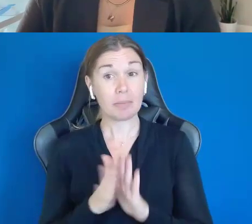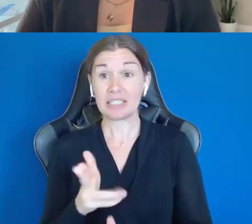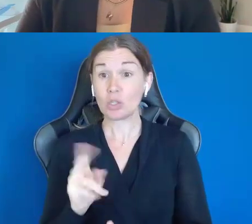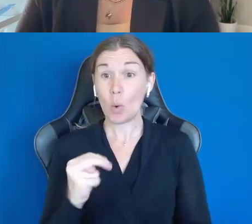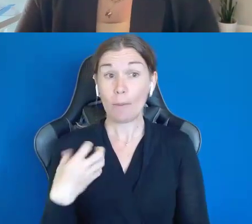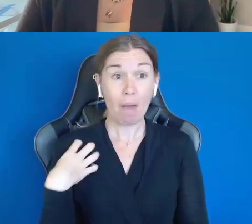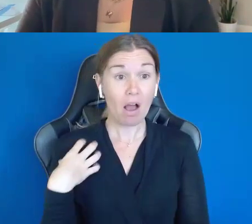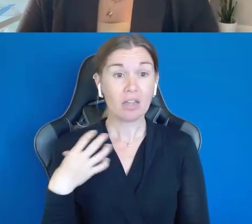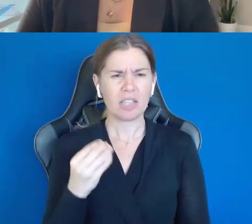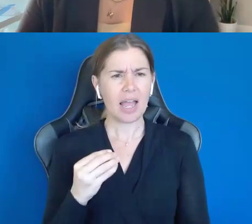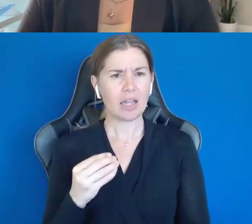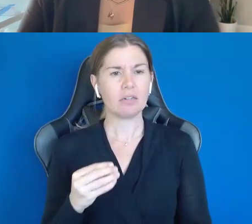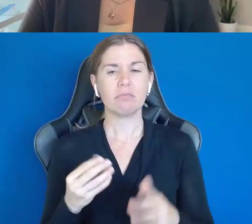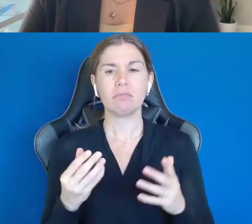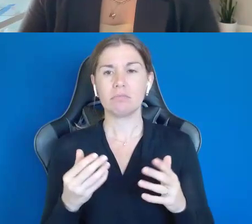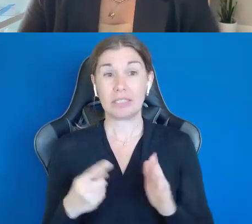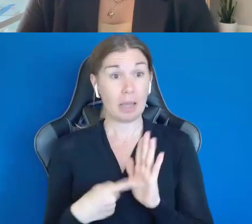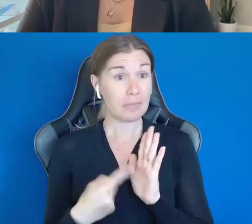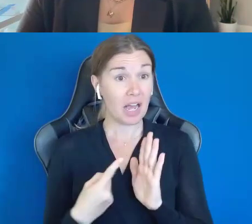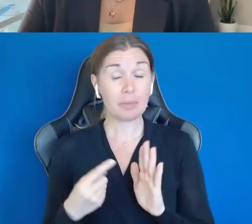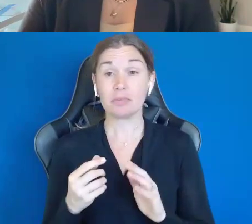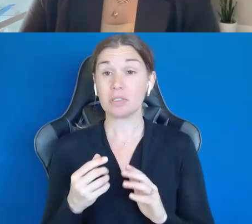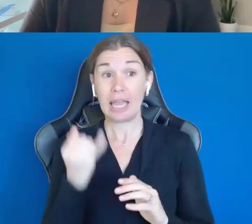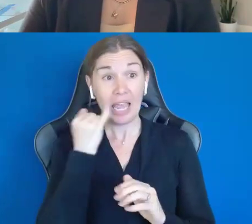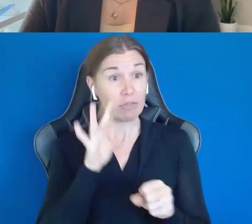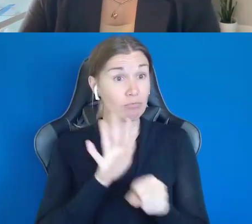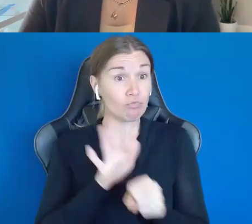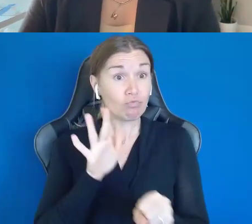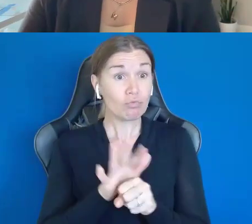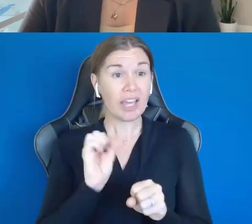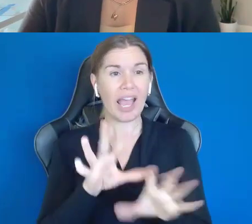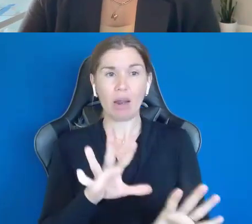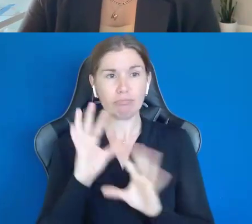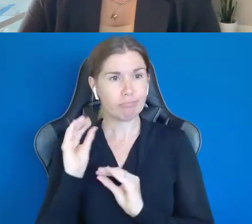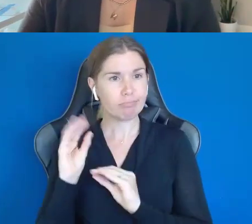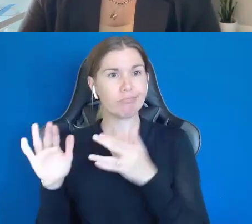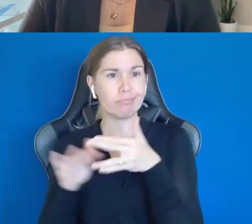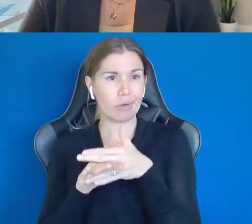to walk away and take a breath, you know. He hasn't always been treated kindly at the register.